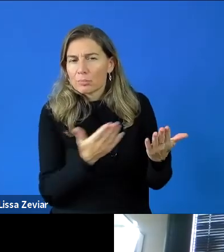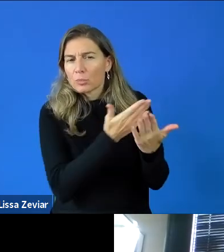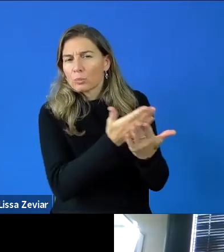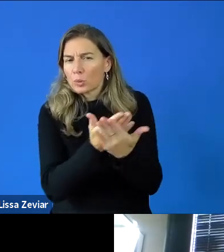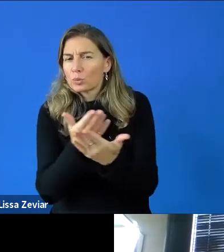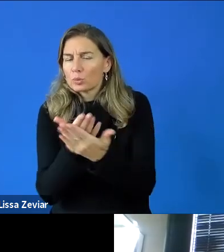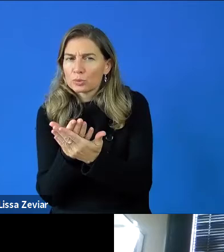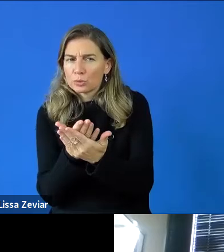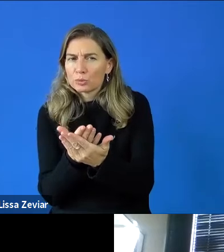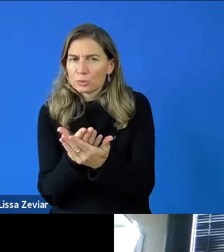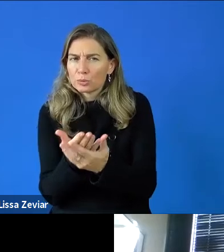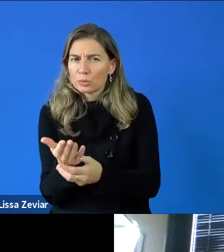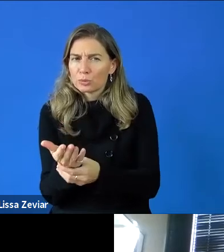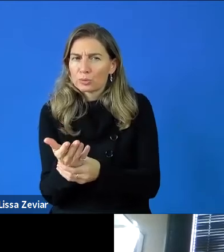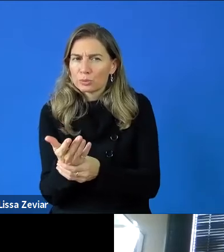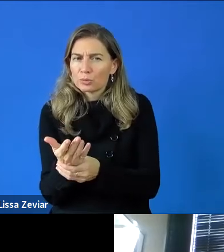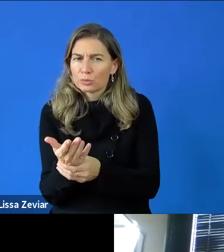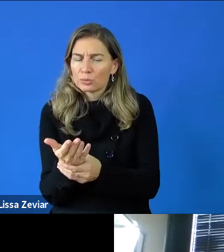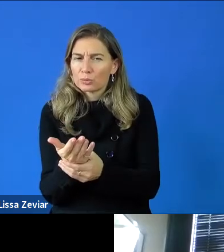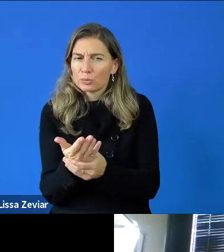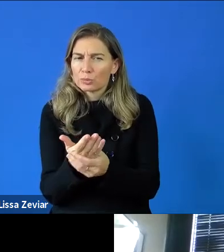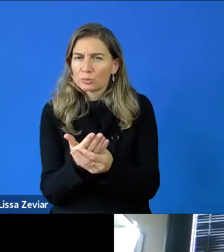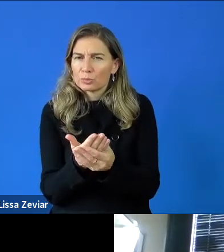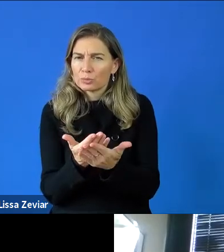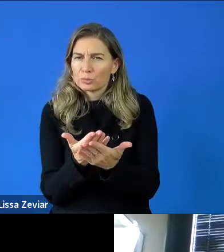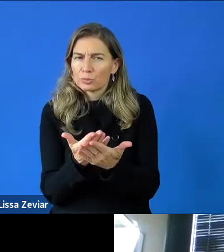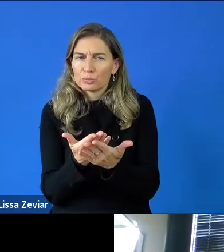because it is kind of transversal